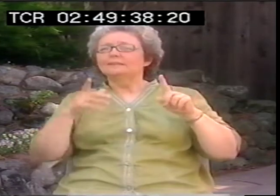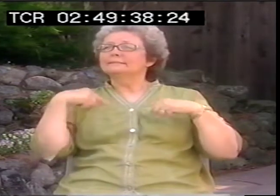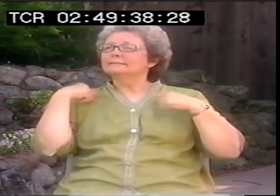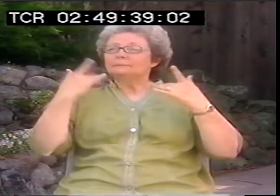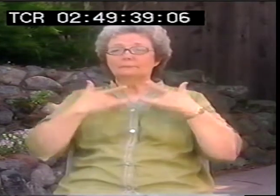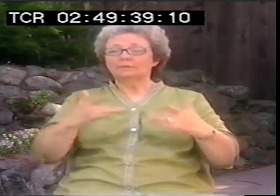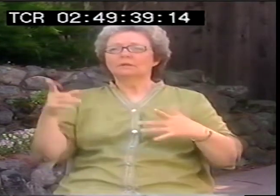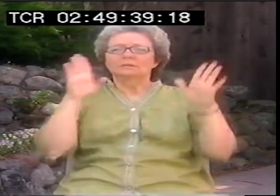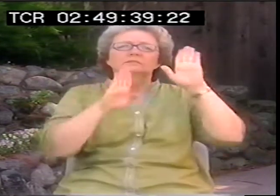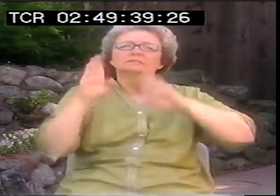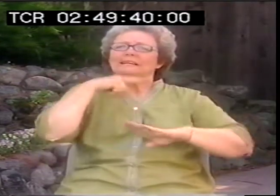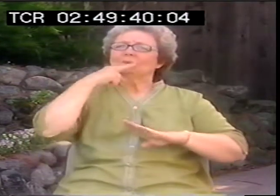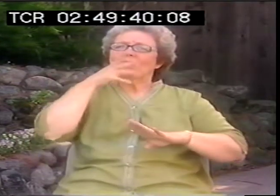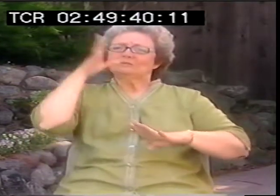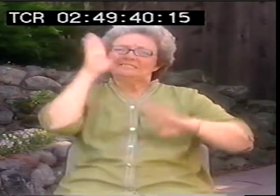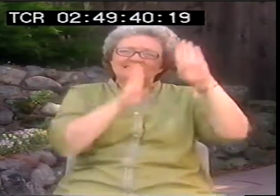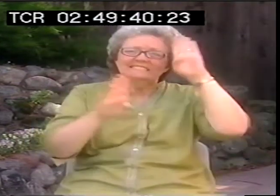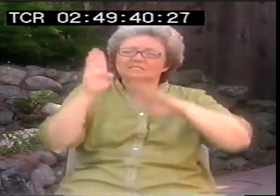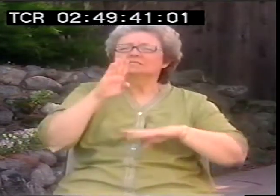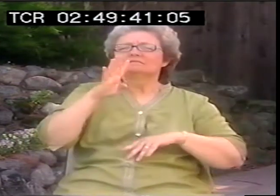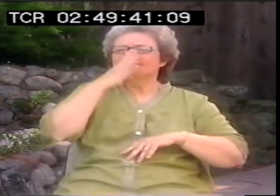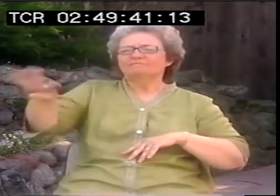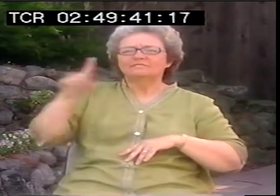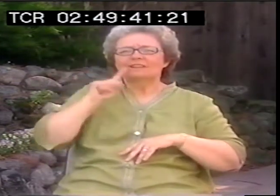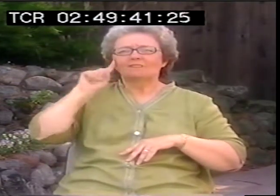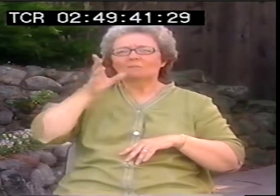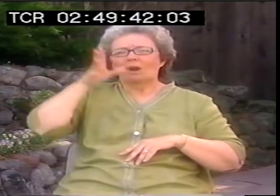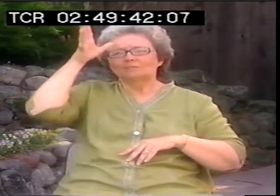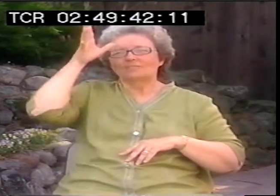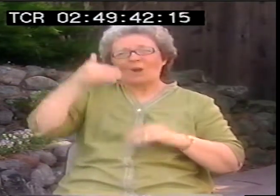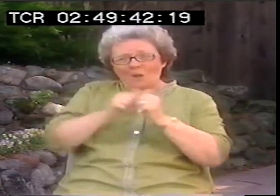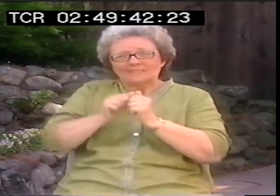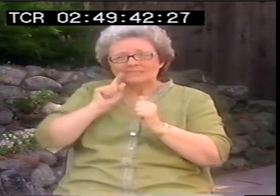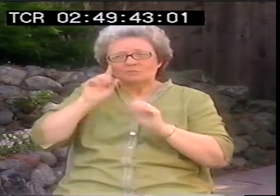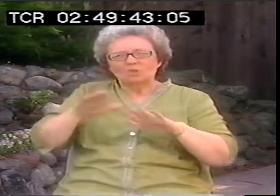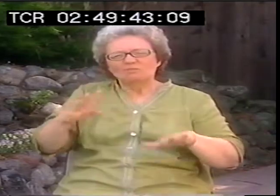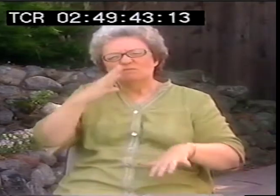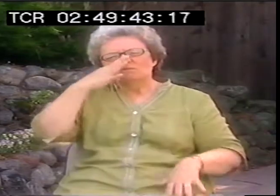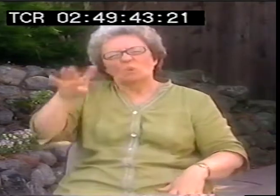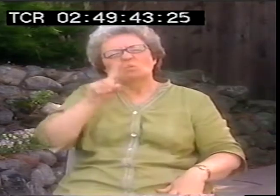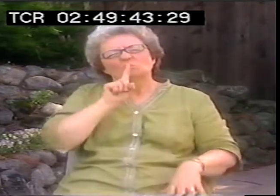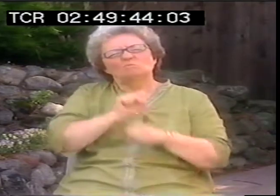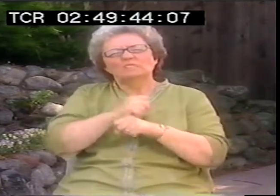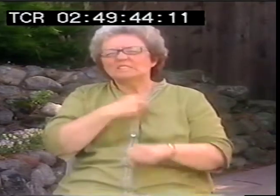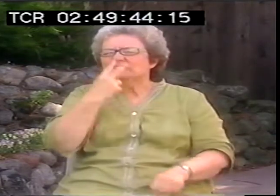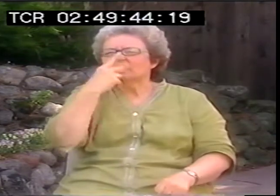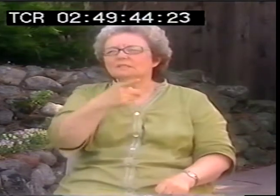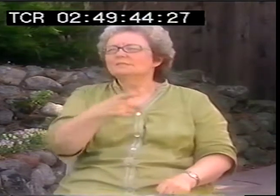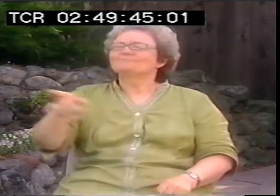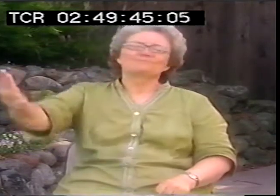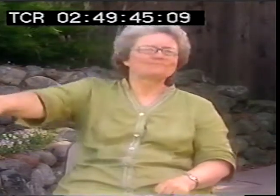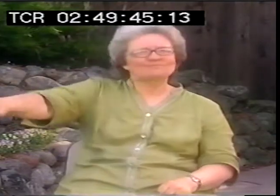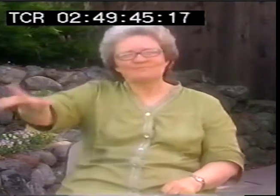away, where is the worry about my grandson? All of the anxiety tends to be focused on hearing